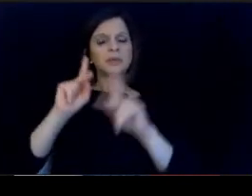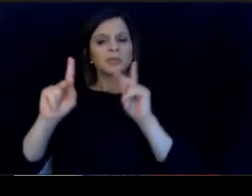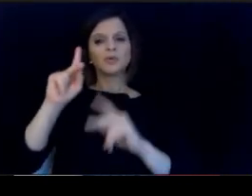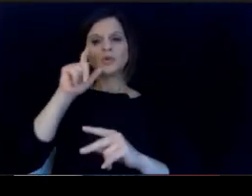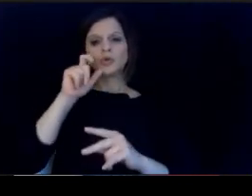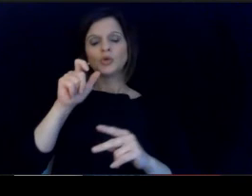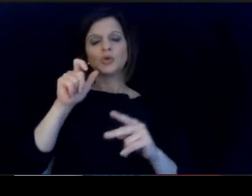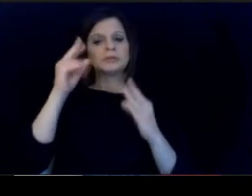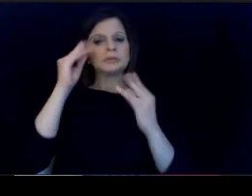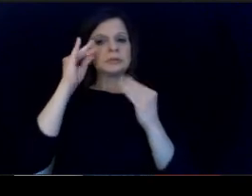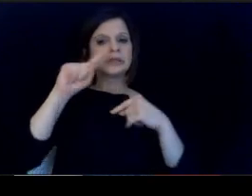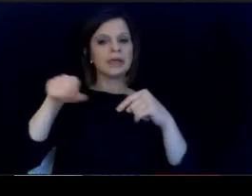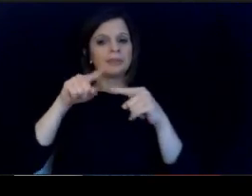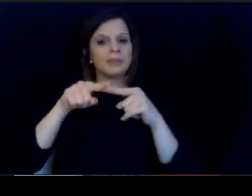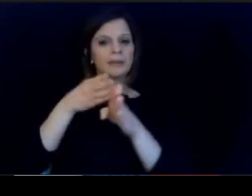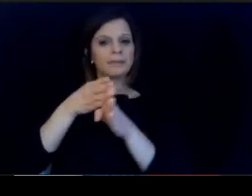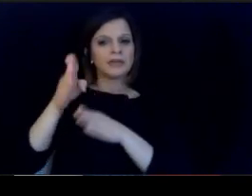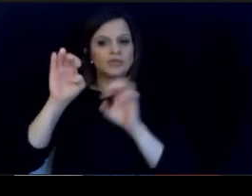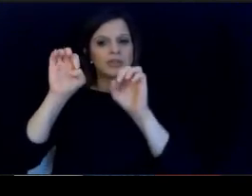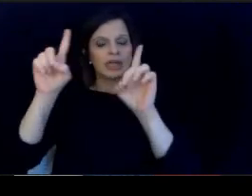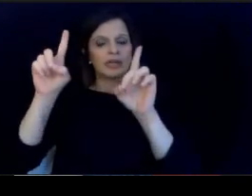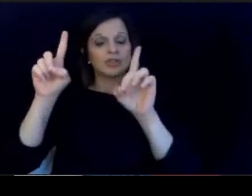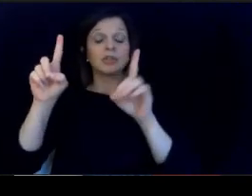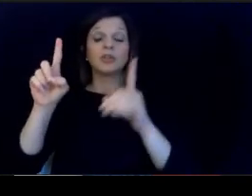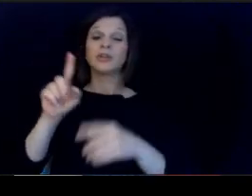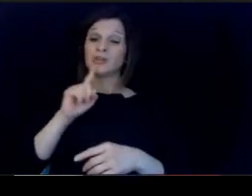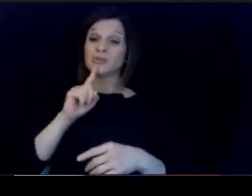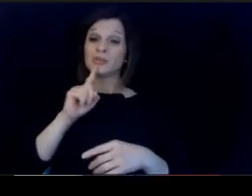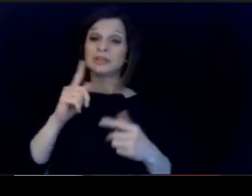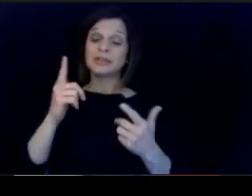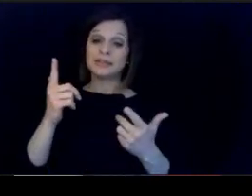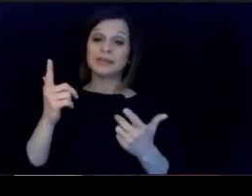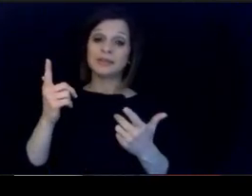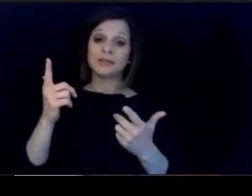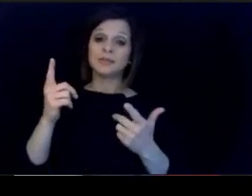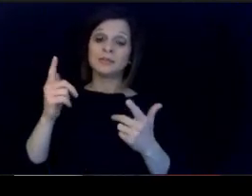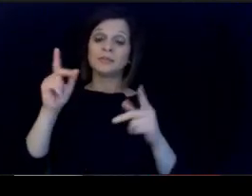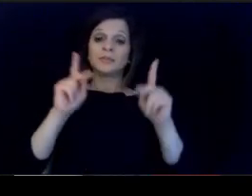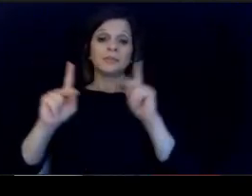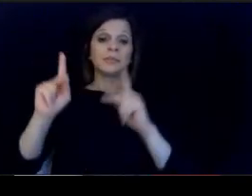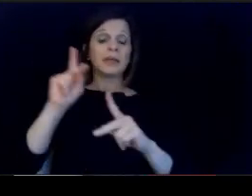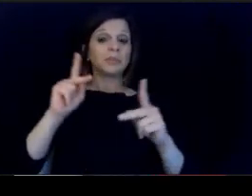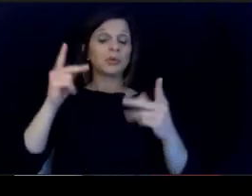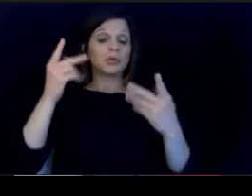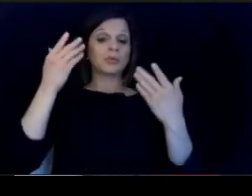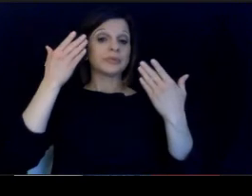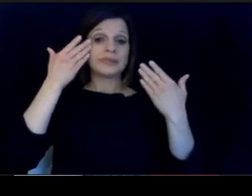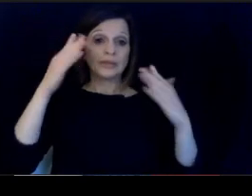as you may have this question alluded to. that it's people have been no.